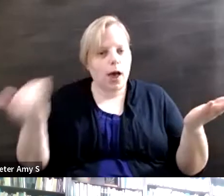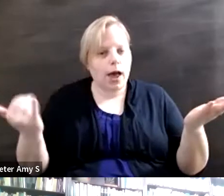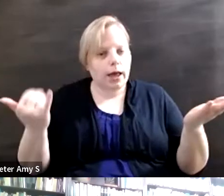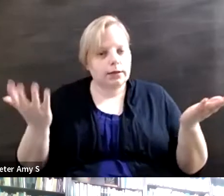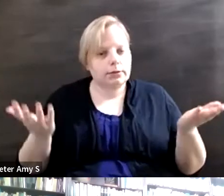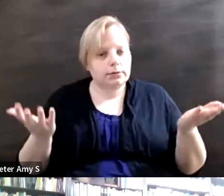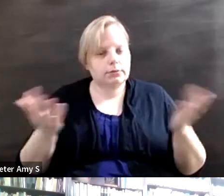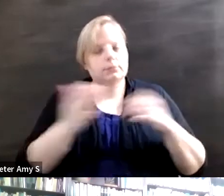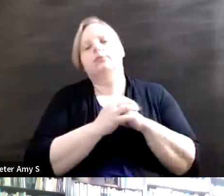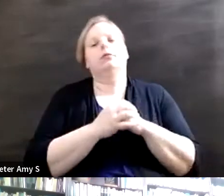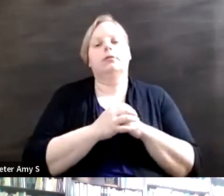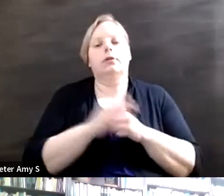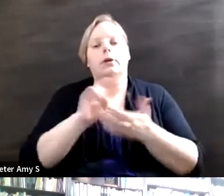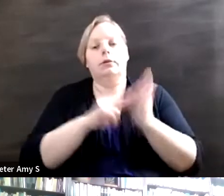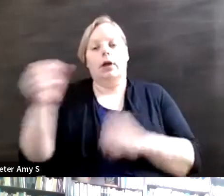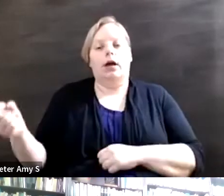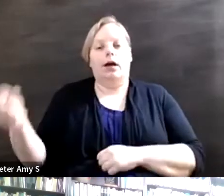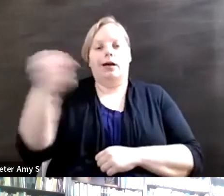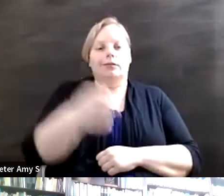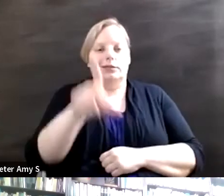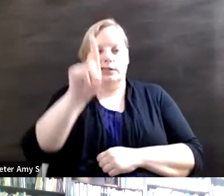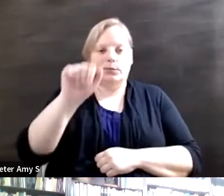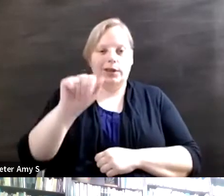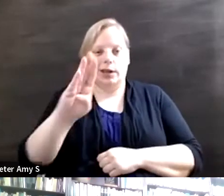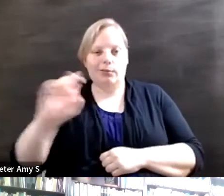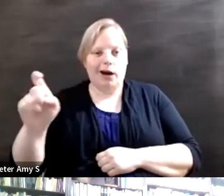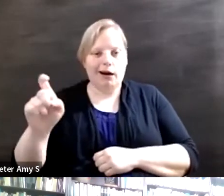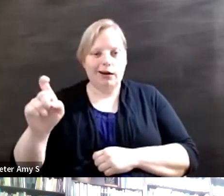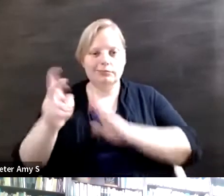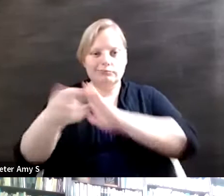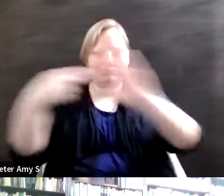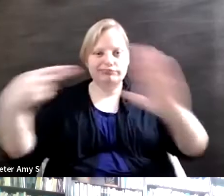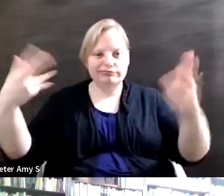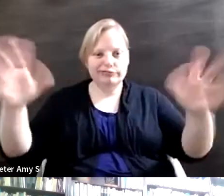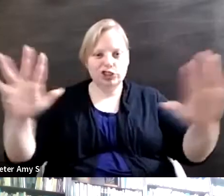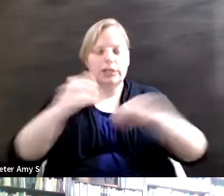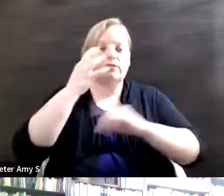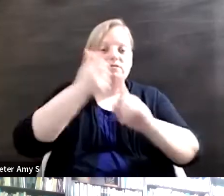Like they place you in the disability box, so if you're a lawyer, you must be doing